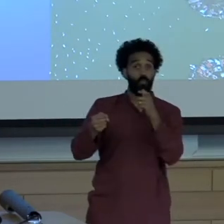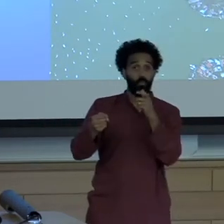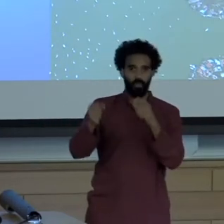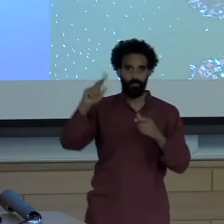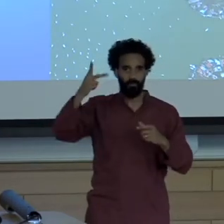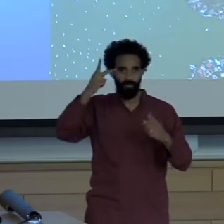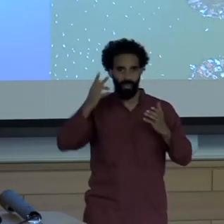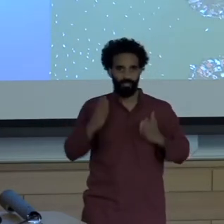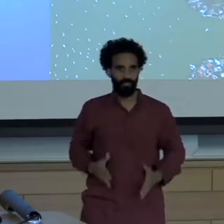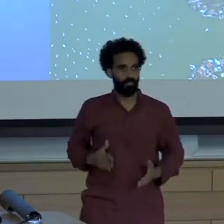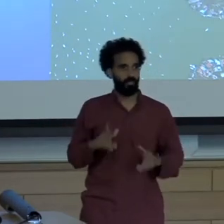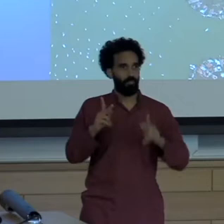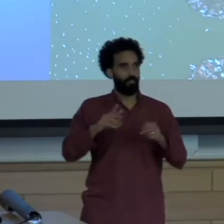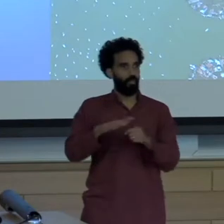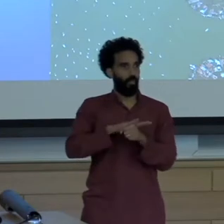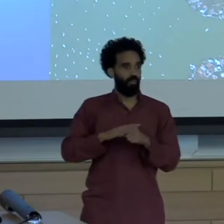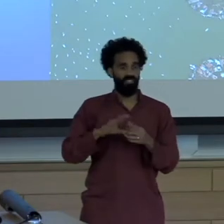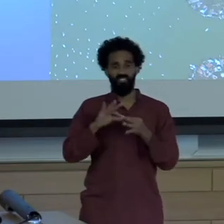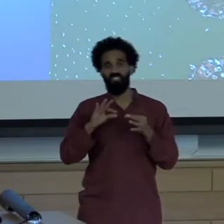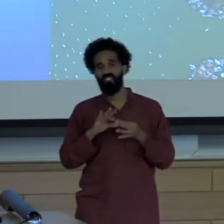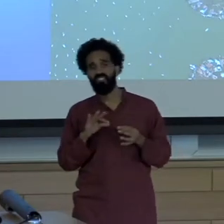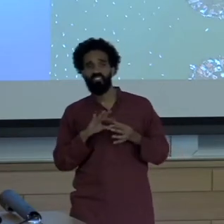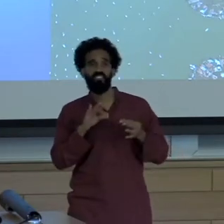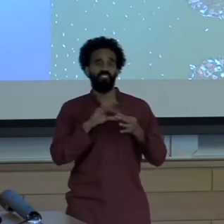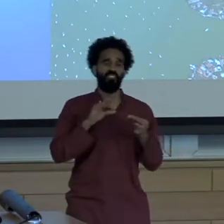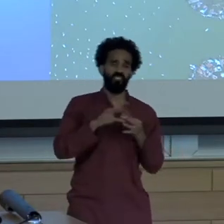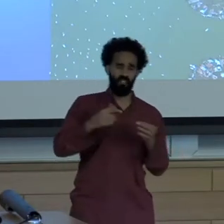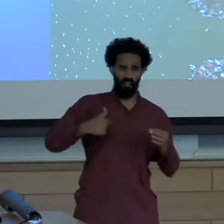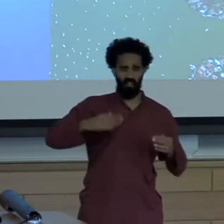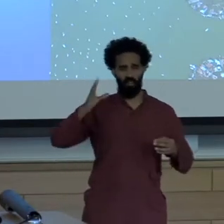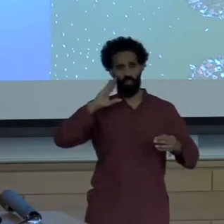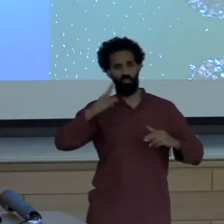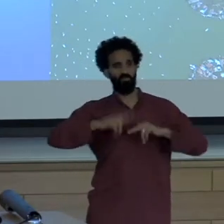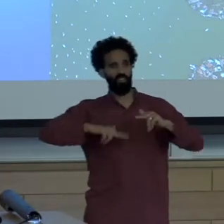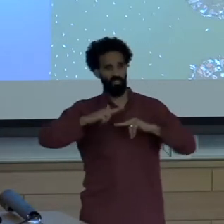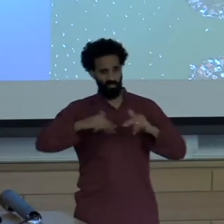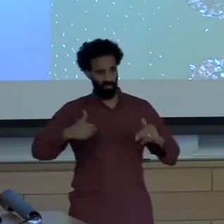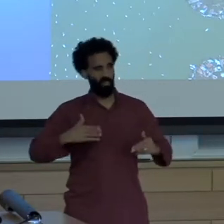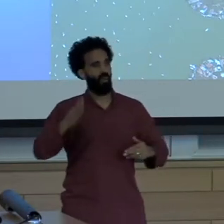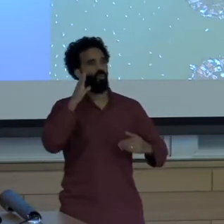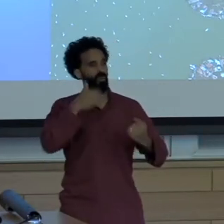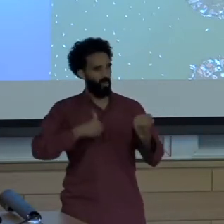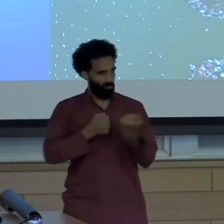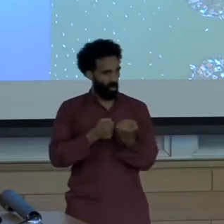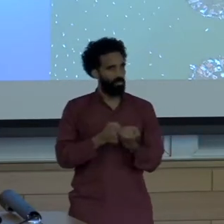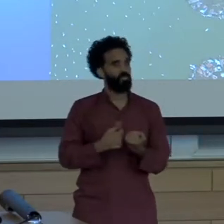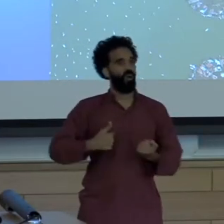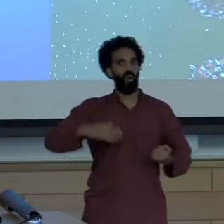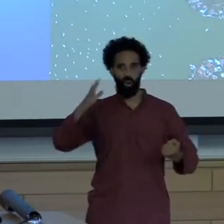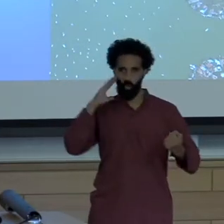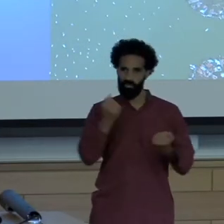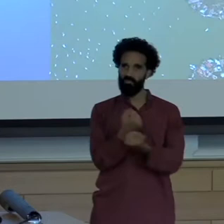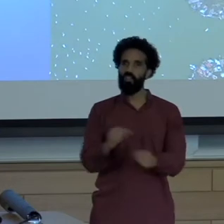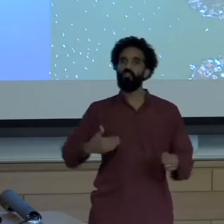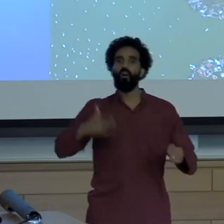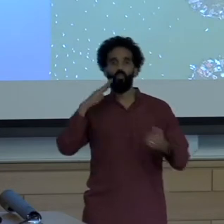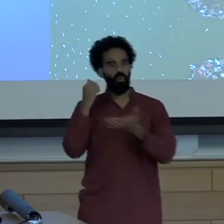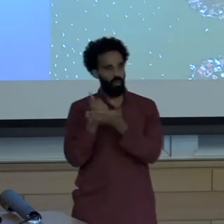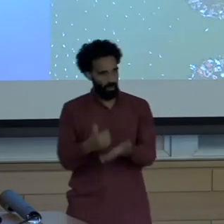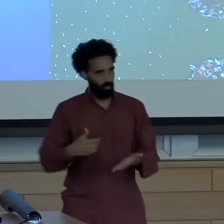speaking about how they will rebuild, how there will be a recovery and how it will all